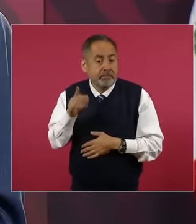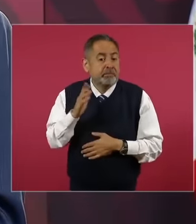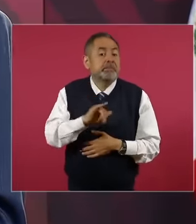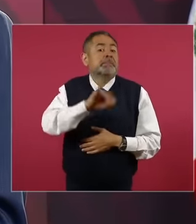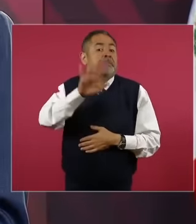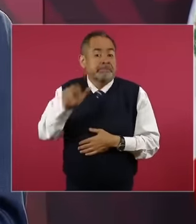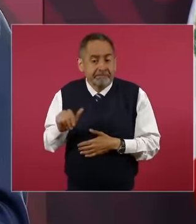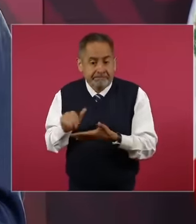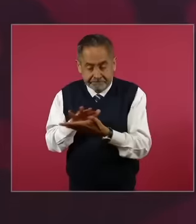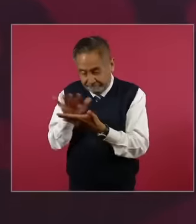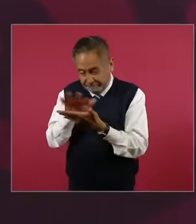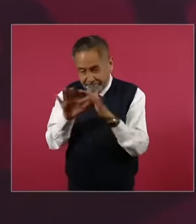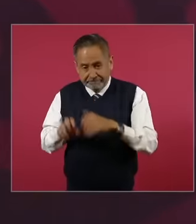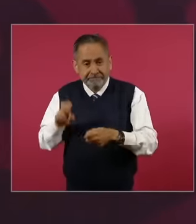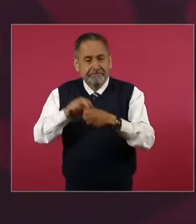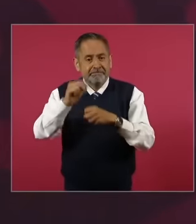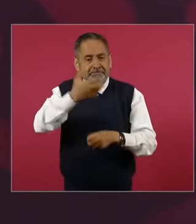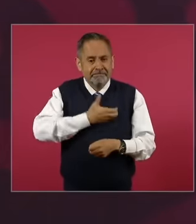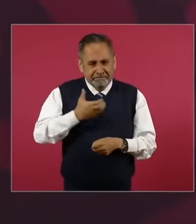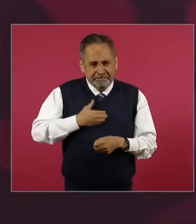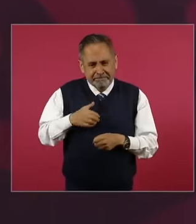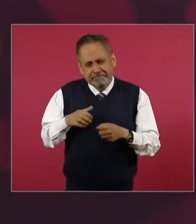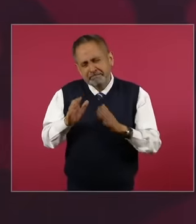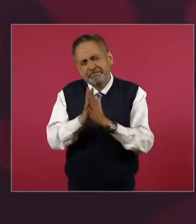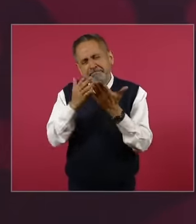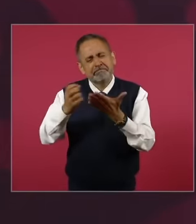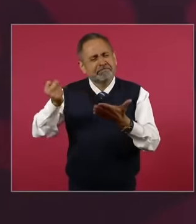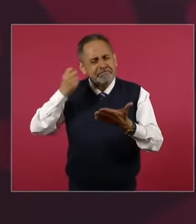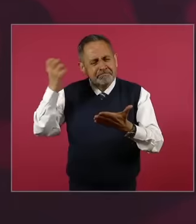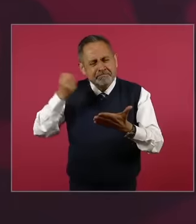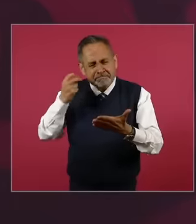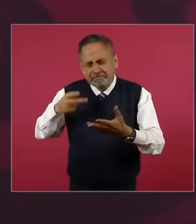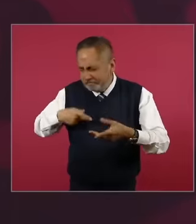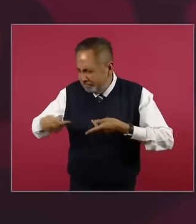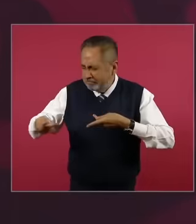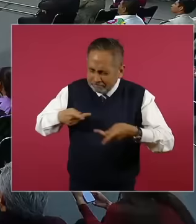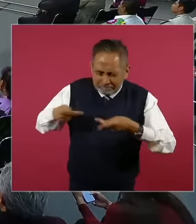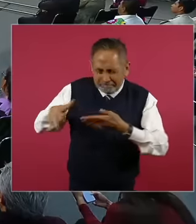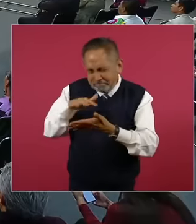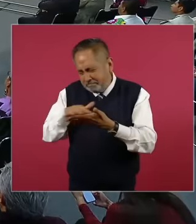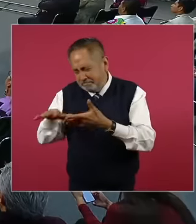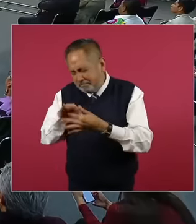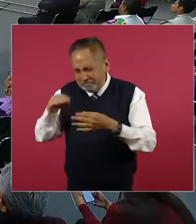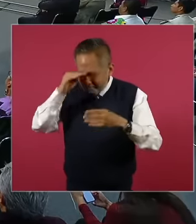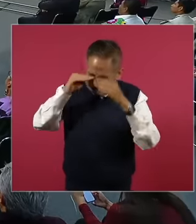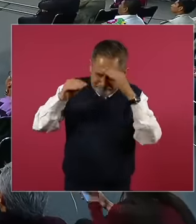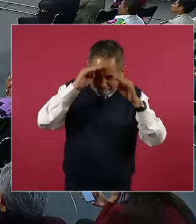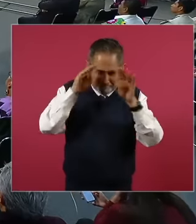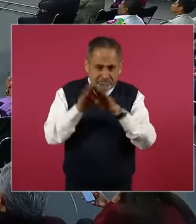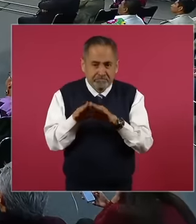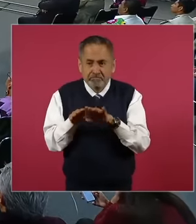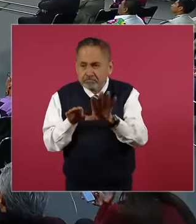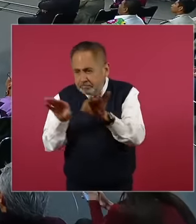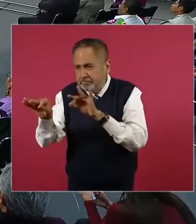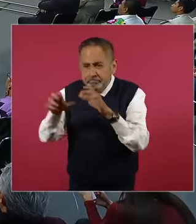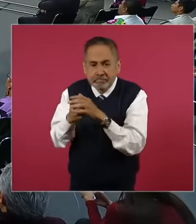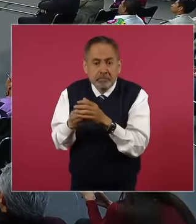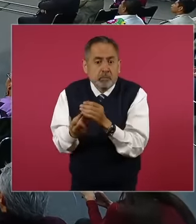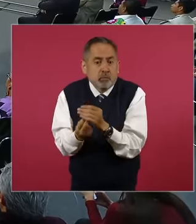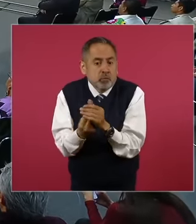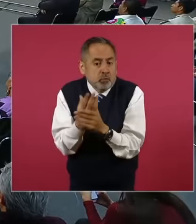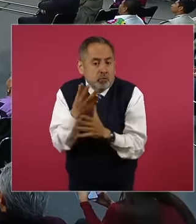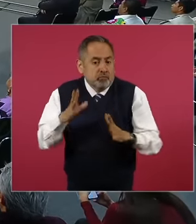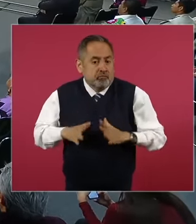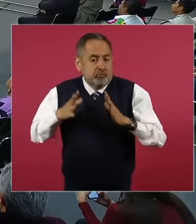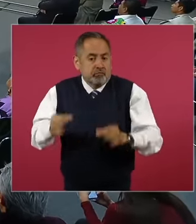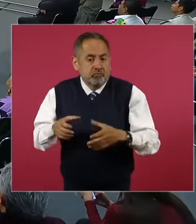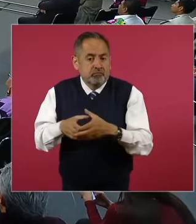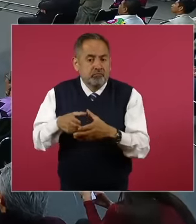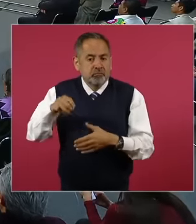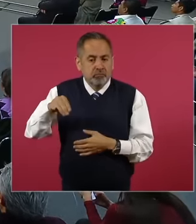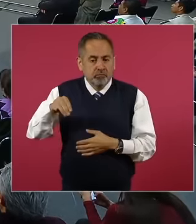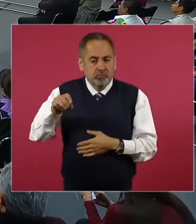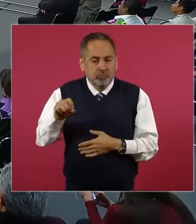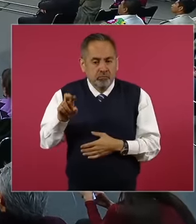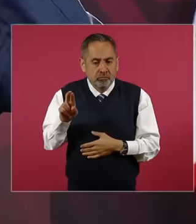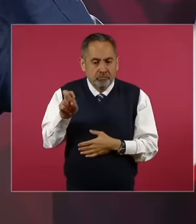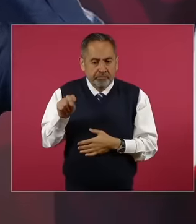in the Zócalo we were already forming morena creating morena and I was going to dedicate myself to that but